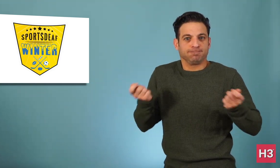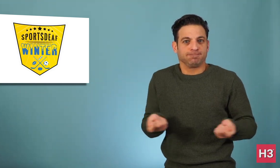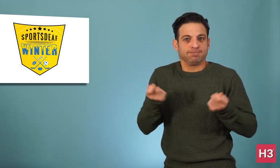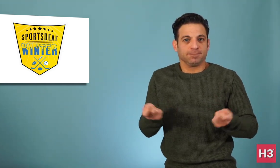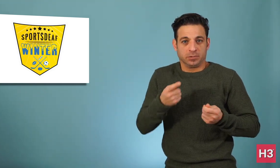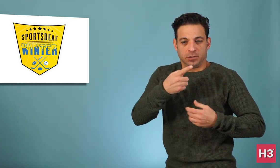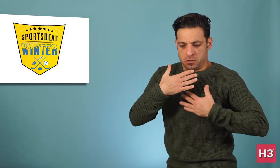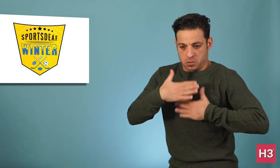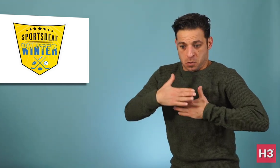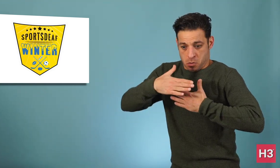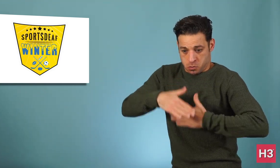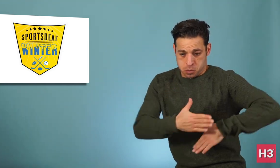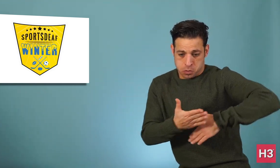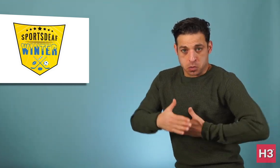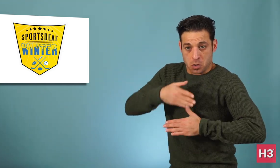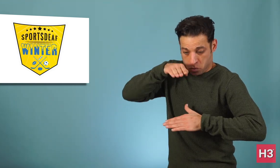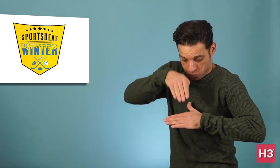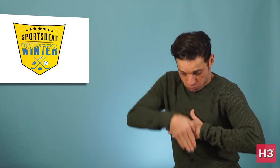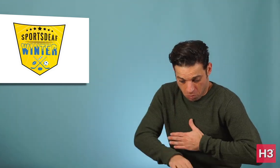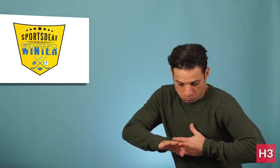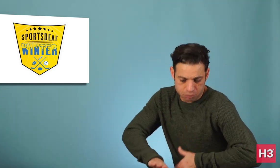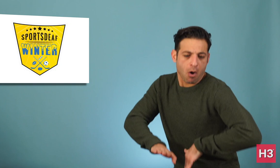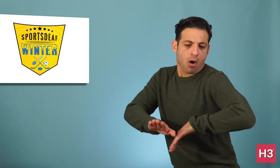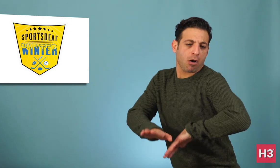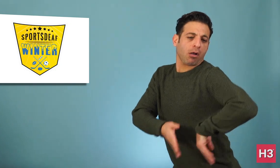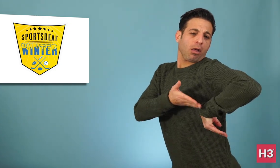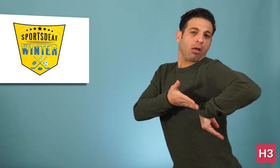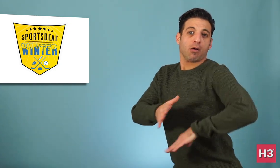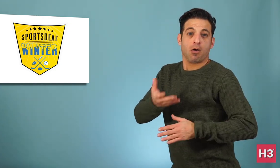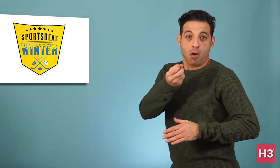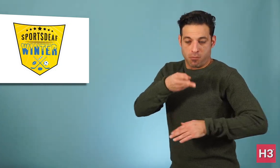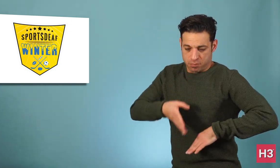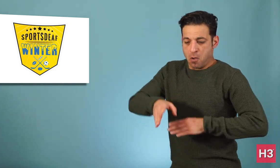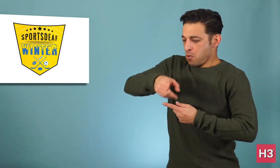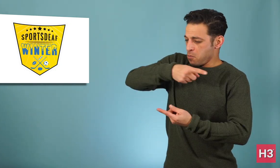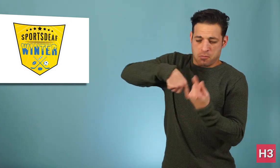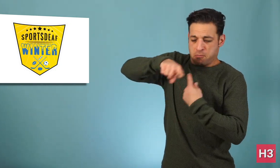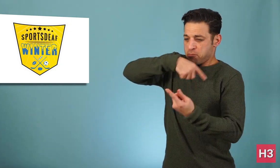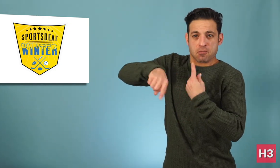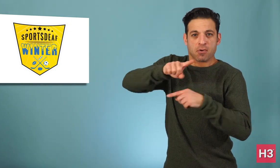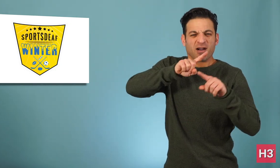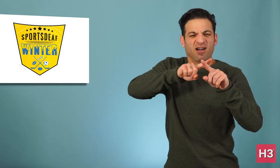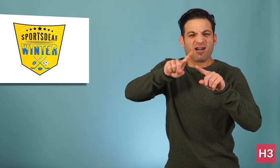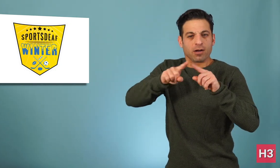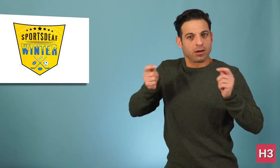also be having their first official